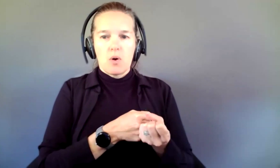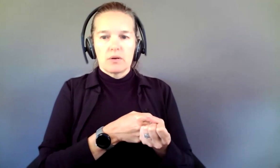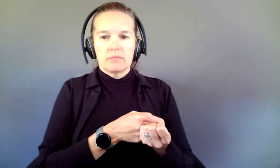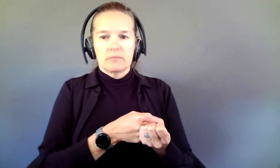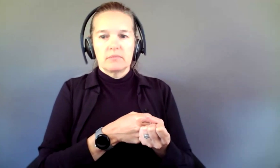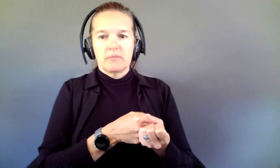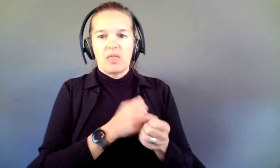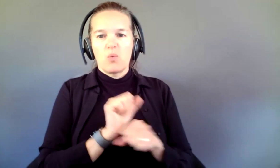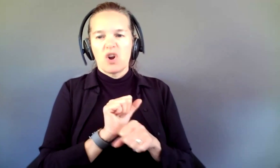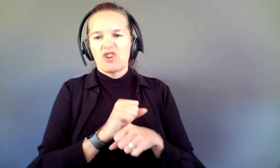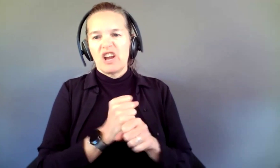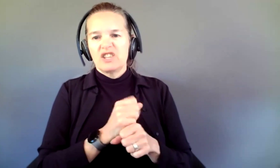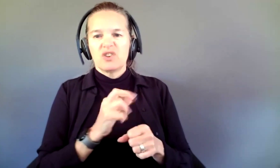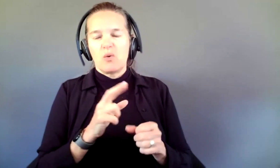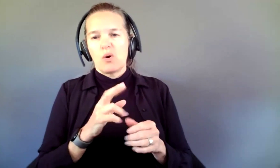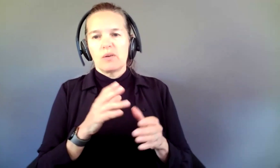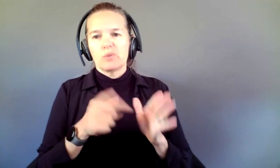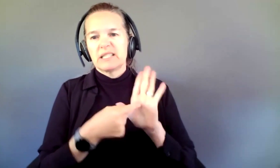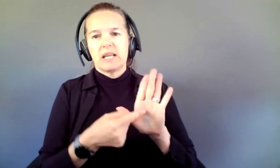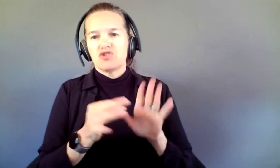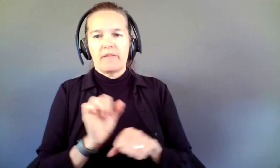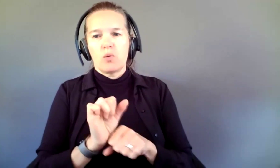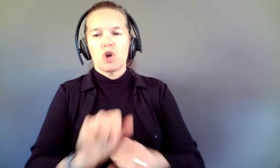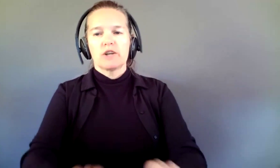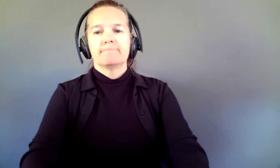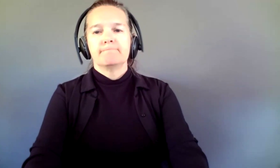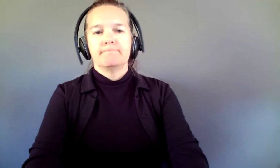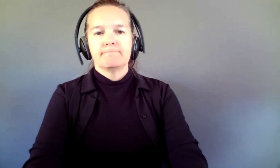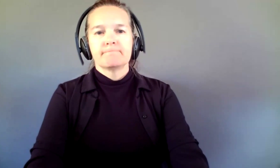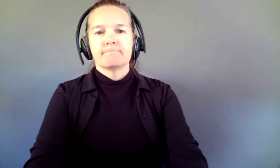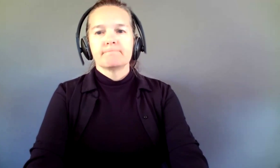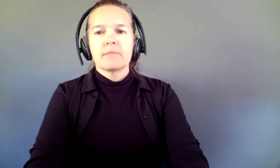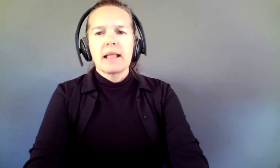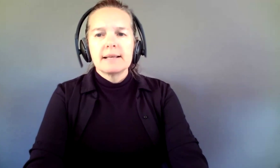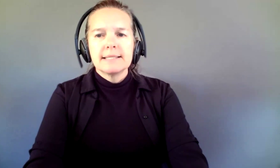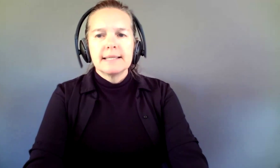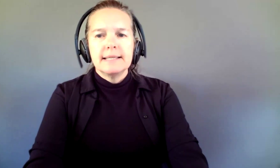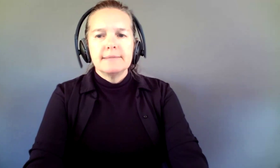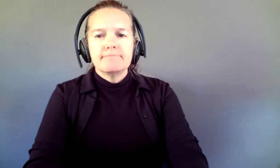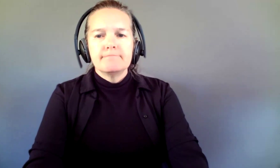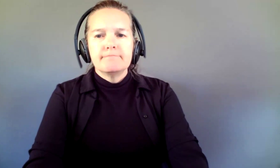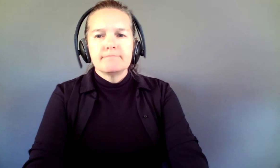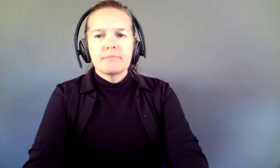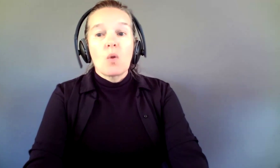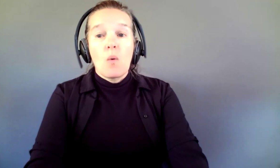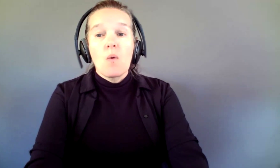the presentation of the work. Let's see... LEILANI: I see one from an anonymous attendee,